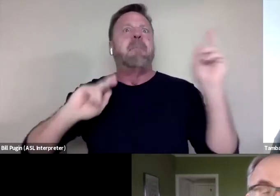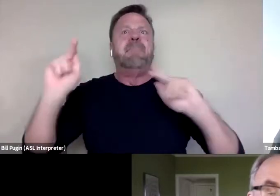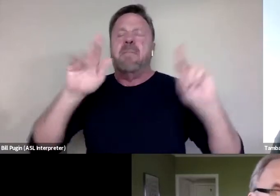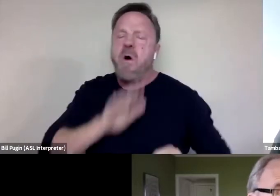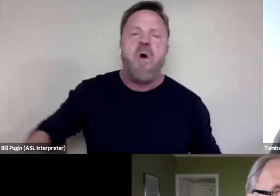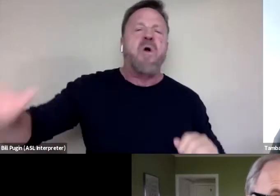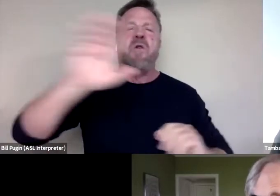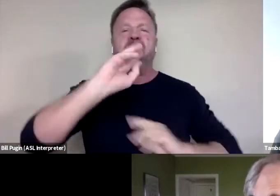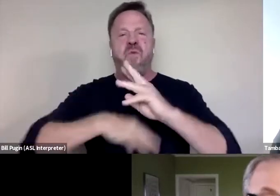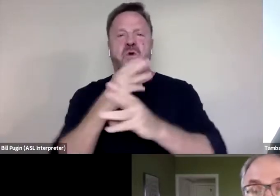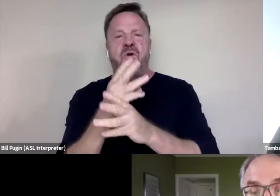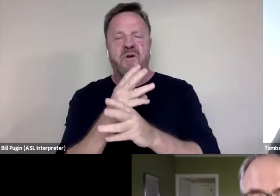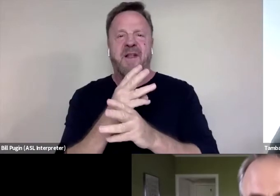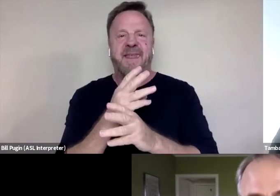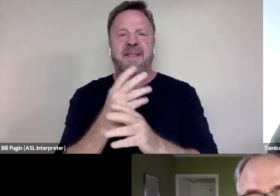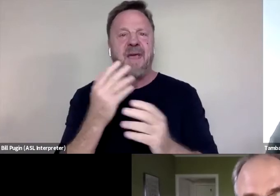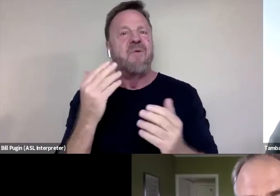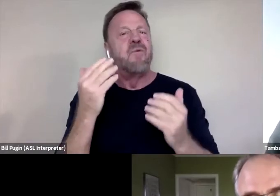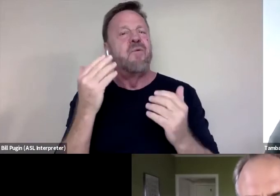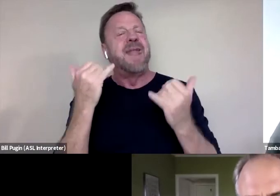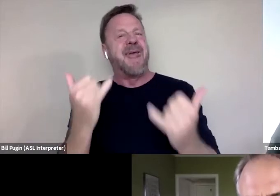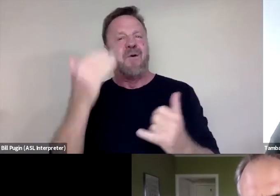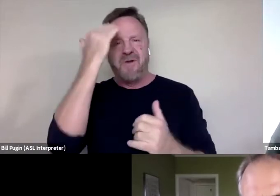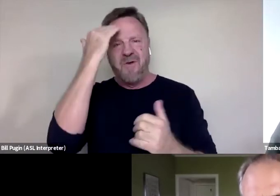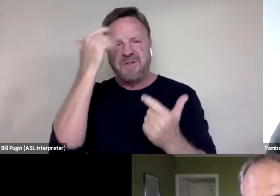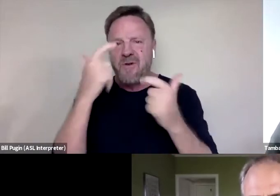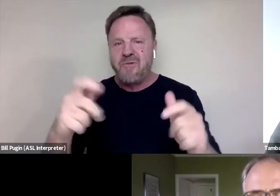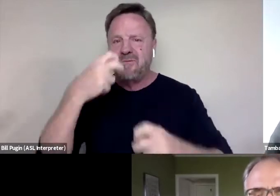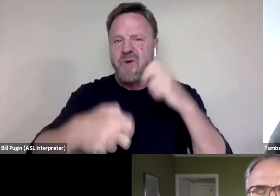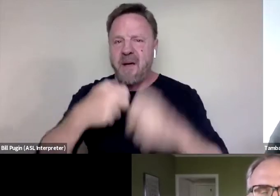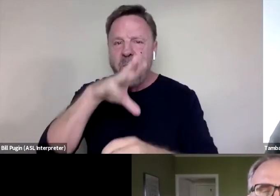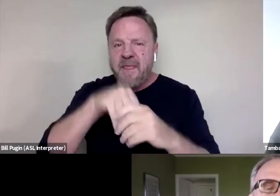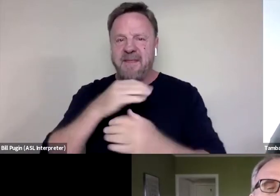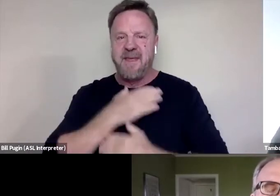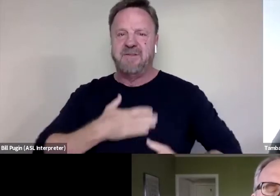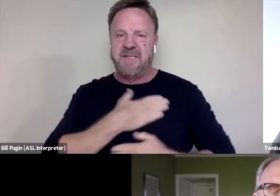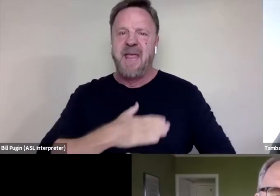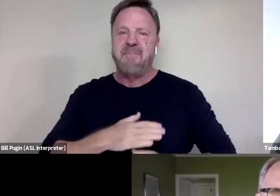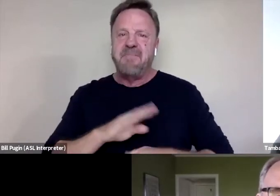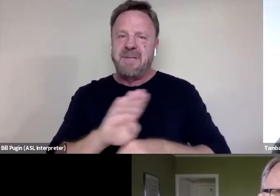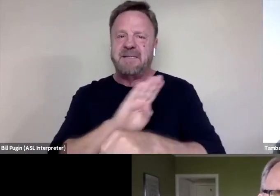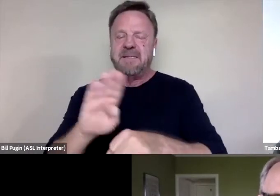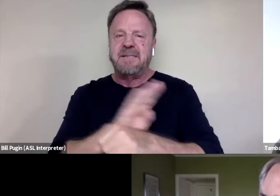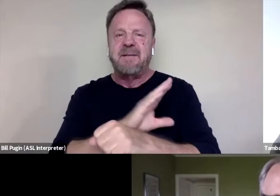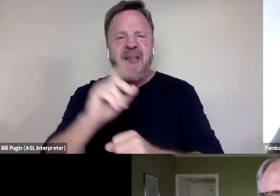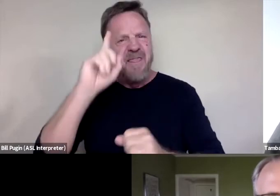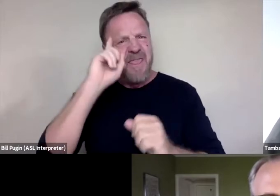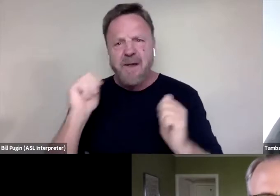who, of course, we now know it's a huge problem in the entertainment business, right? And I think all these women and men seeing those